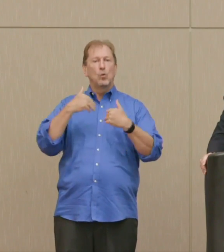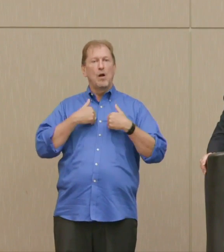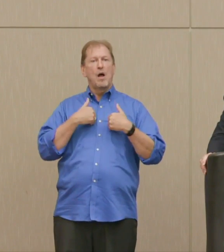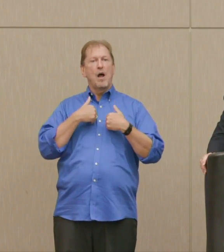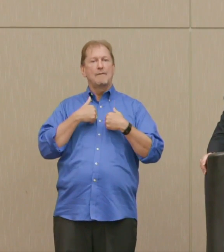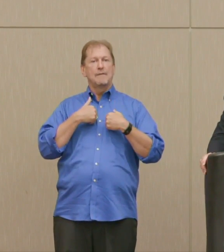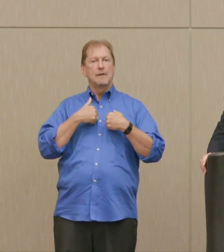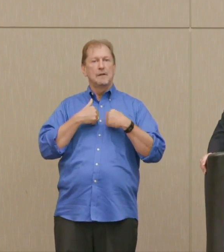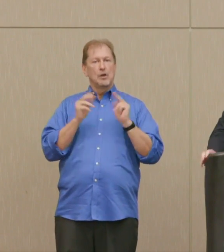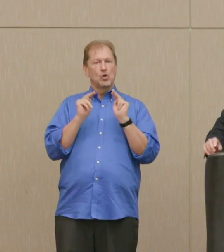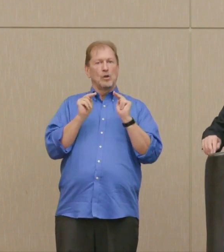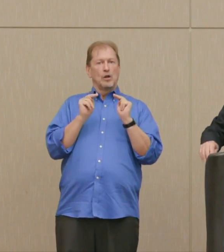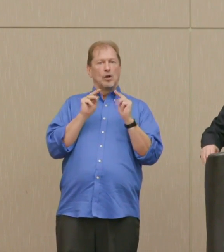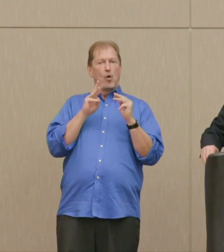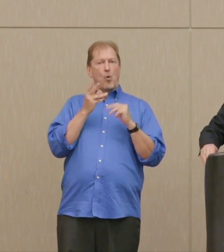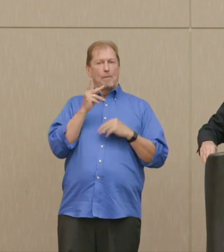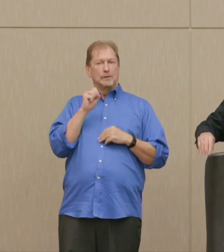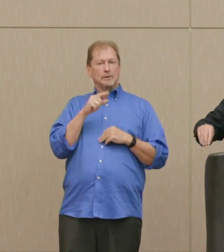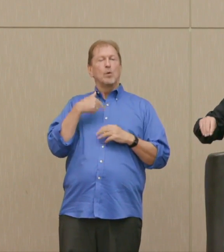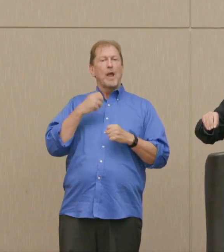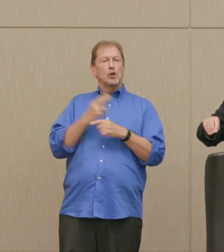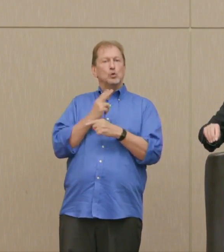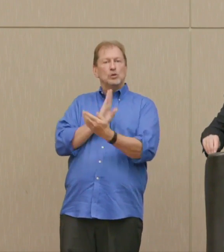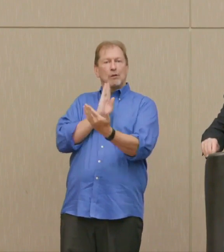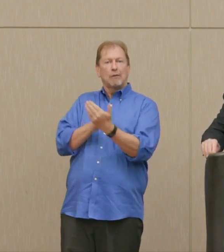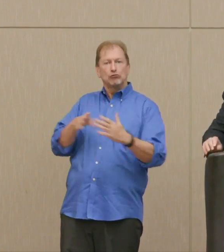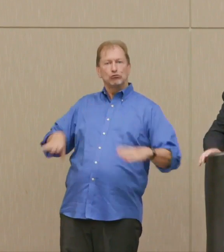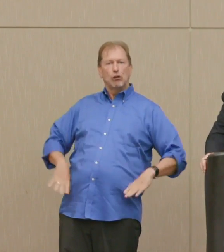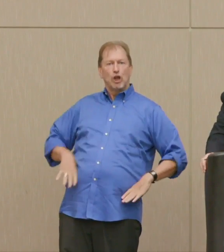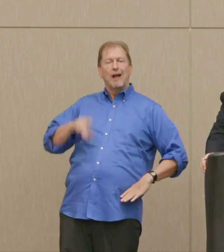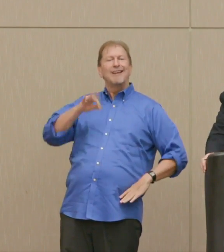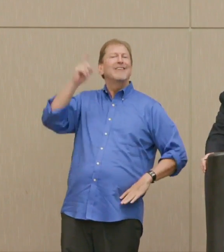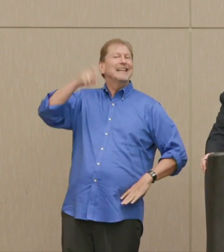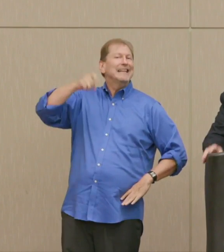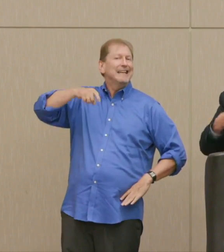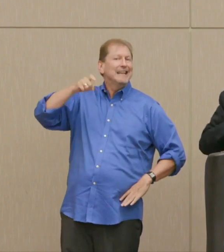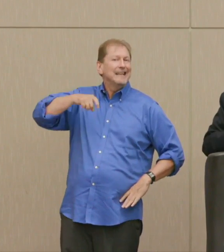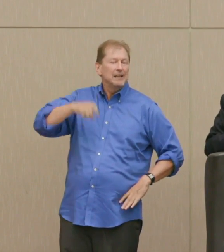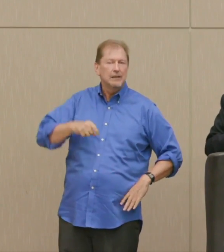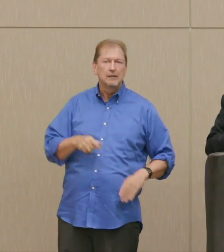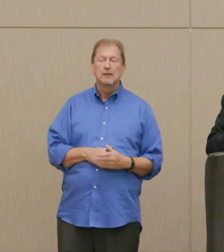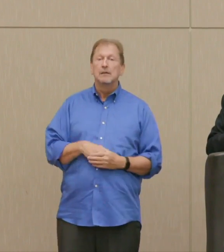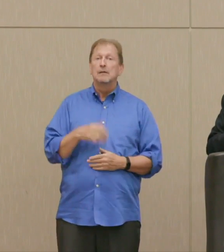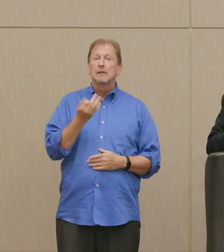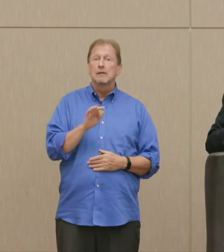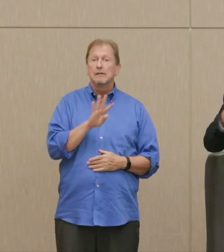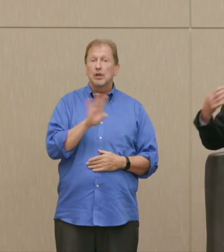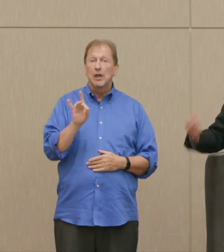Union. In '48, we still had a monopoly.